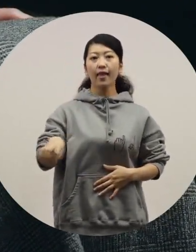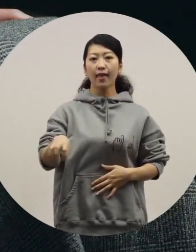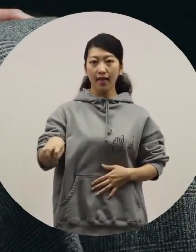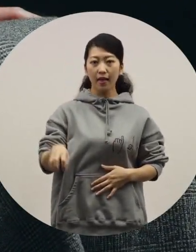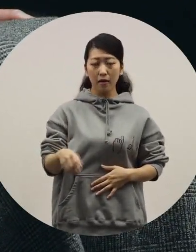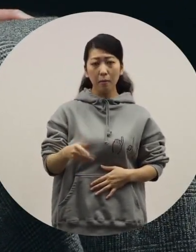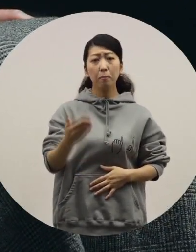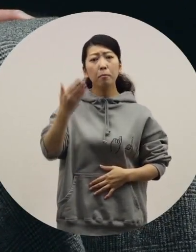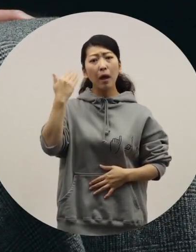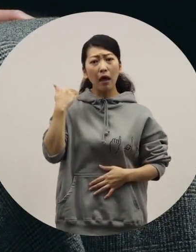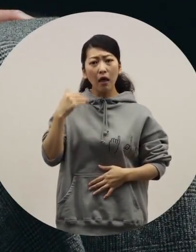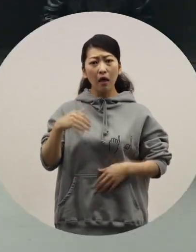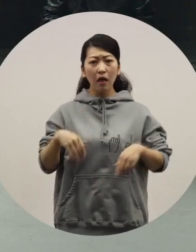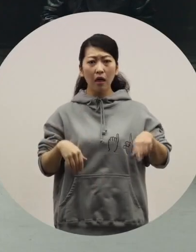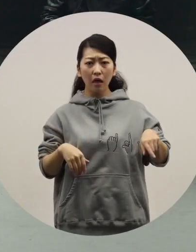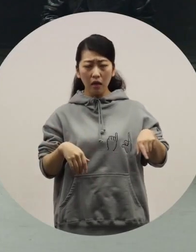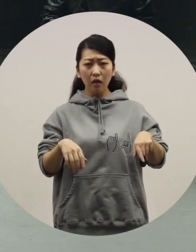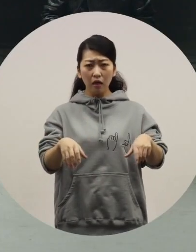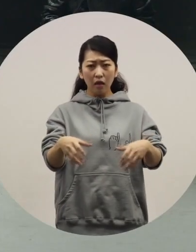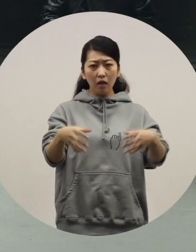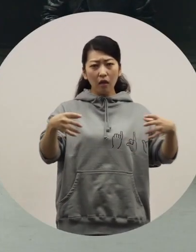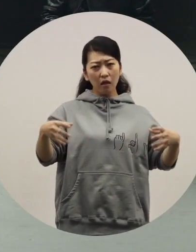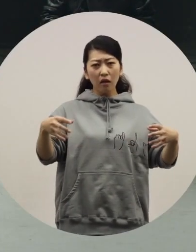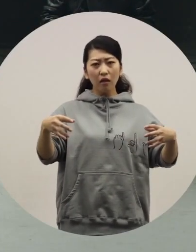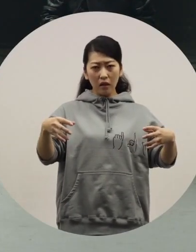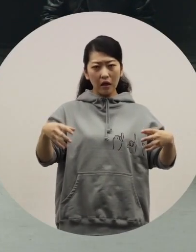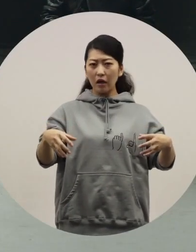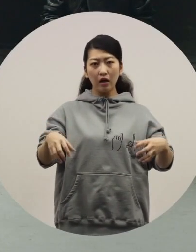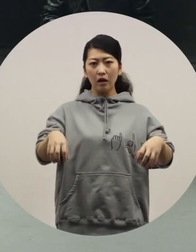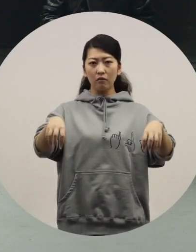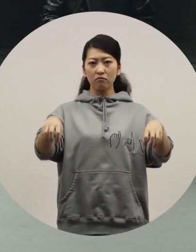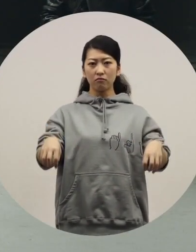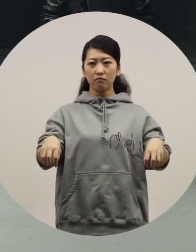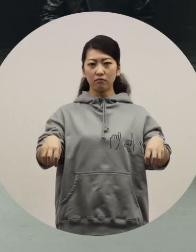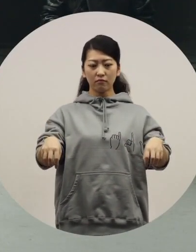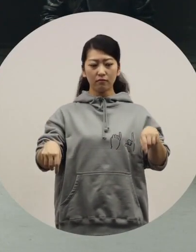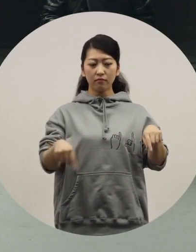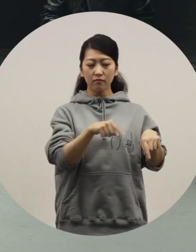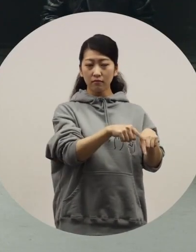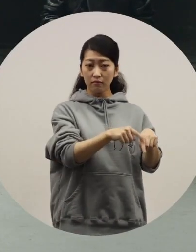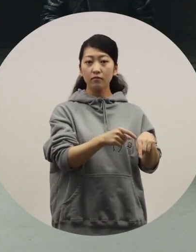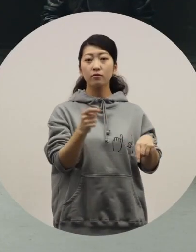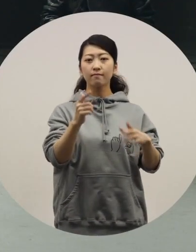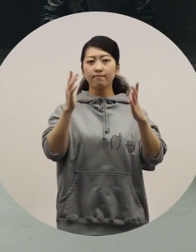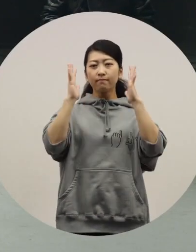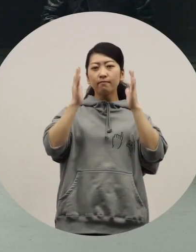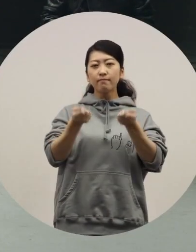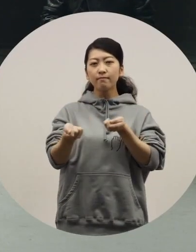For the previous model, there were some buttons and things like the speed indicator on this side.